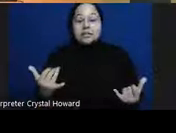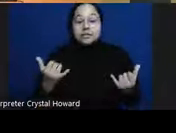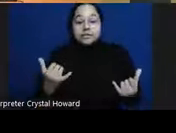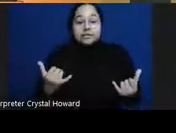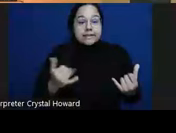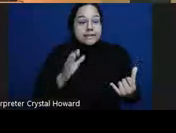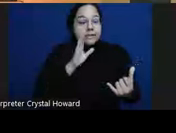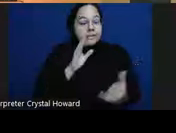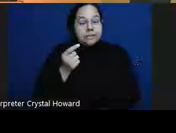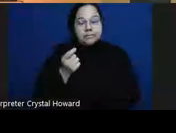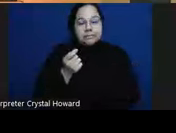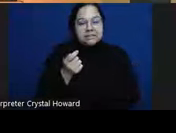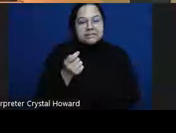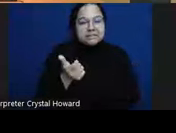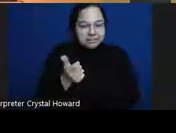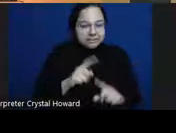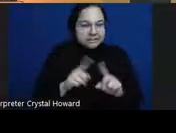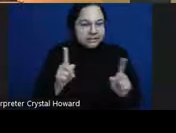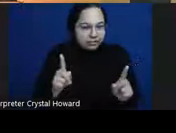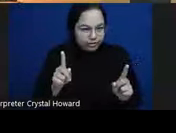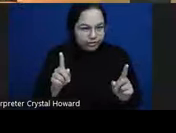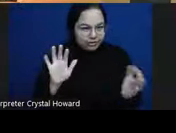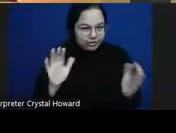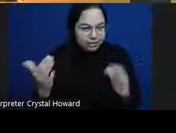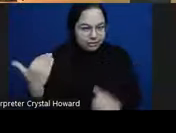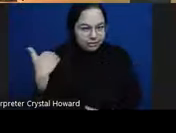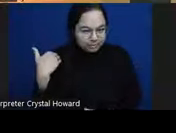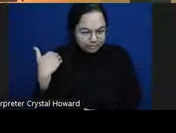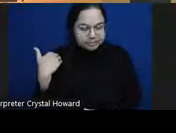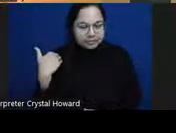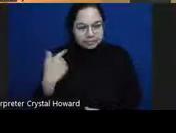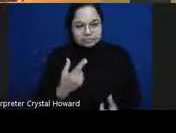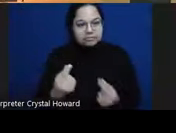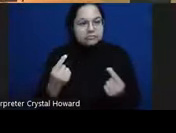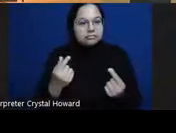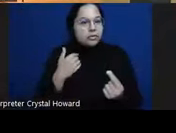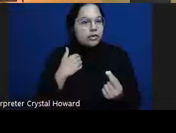usually do we're gonna have a series of three presentations from assistant professors in our